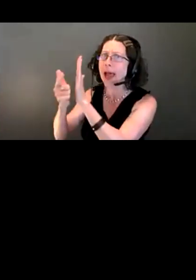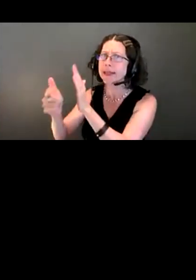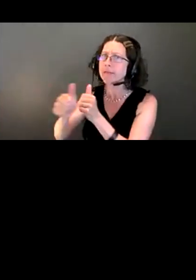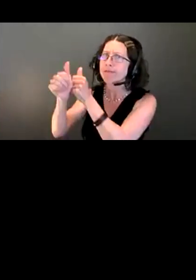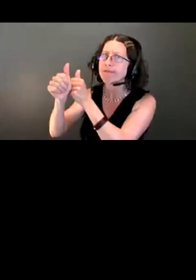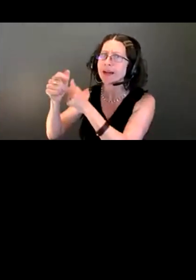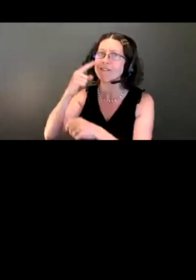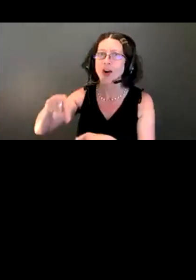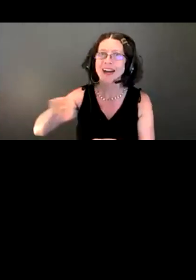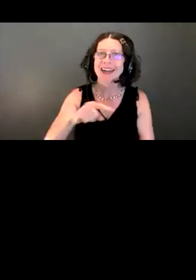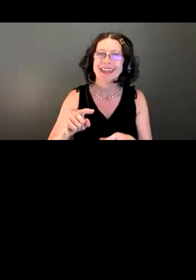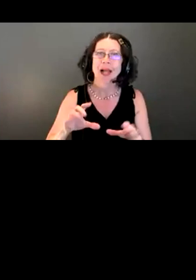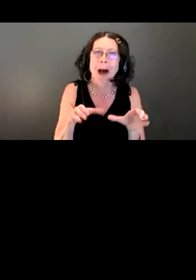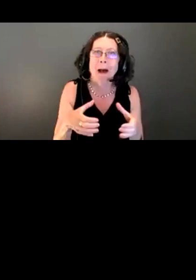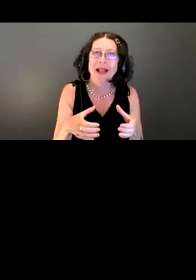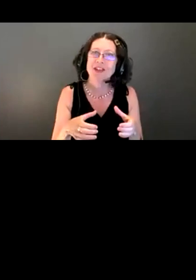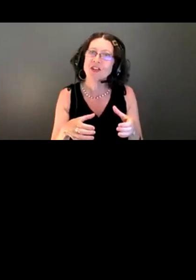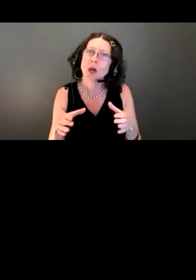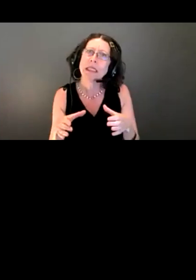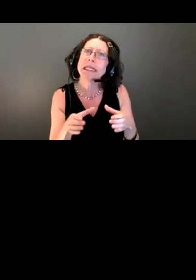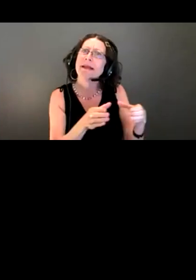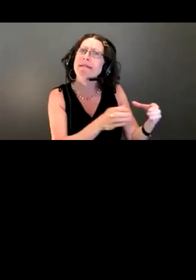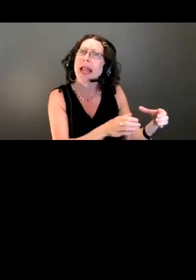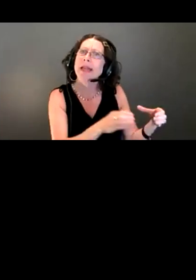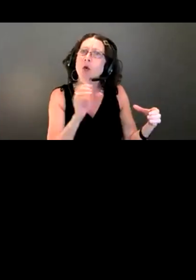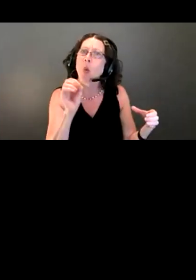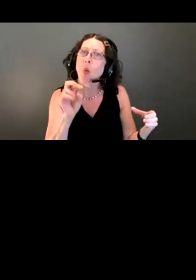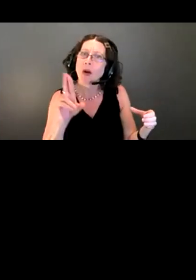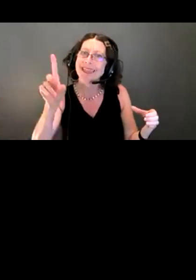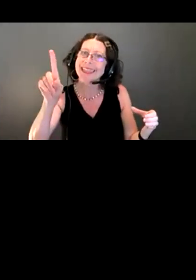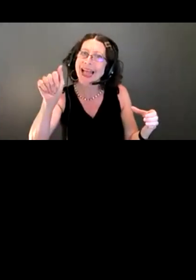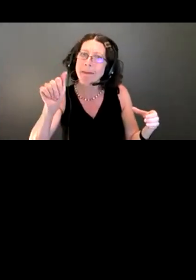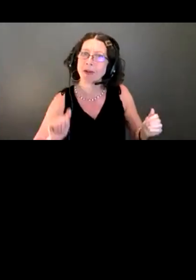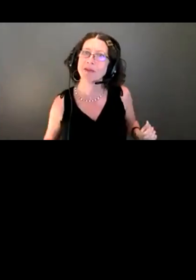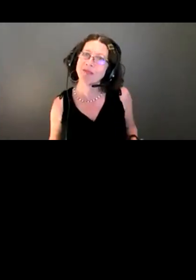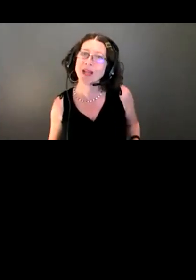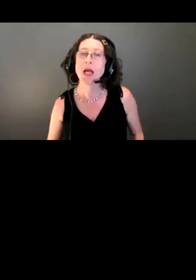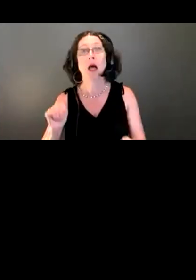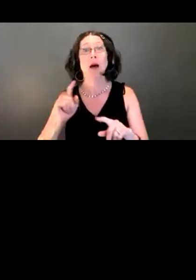But what I'm here today to talk to you about is really the